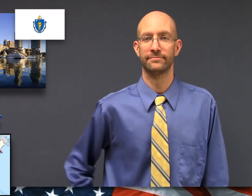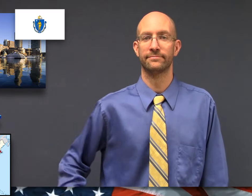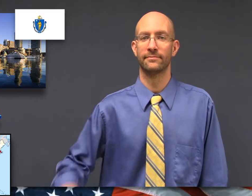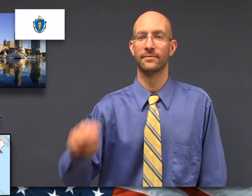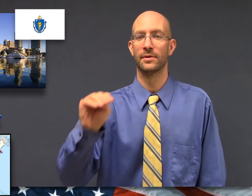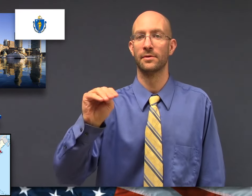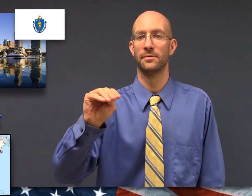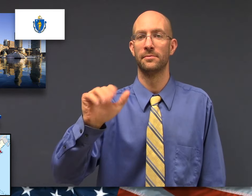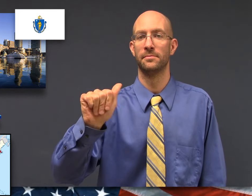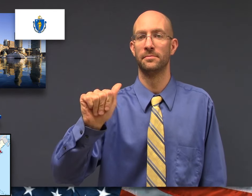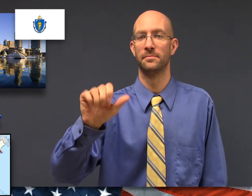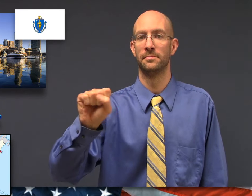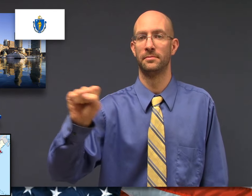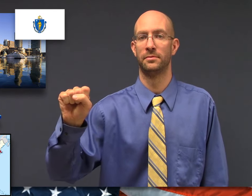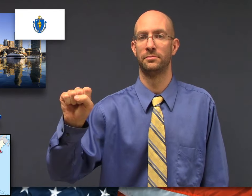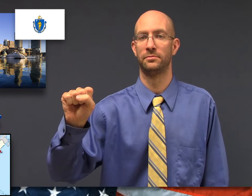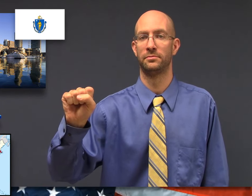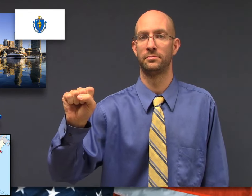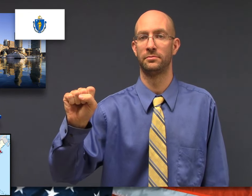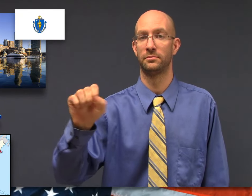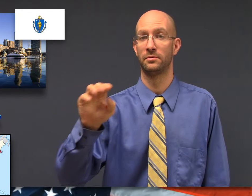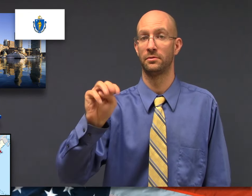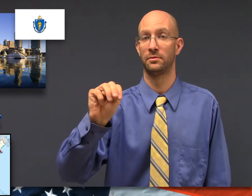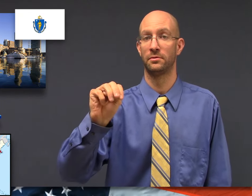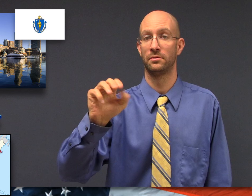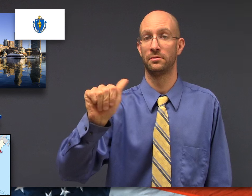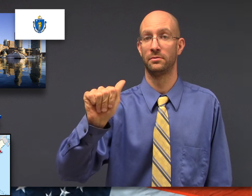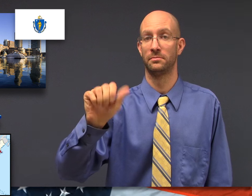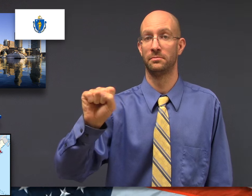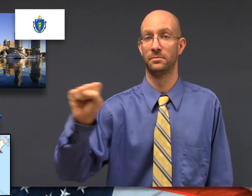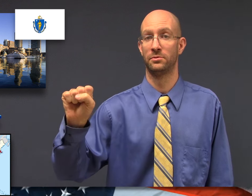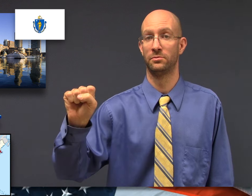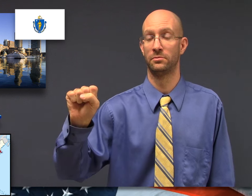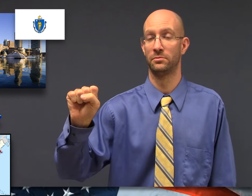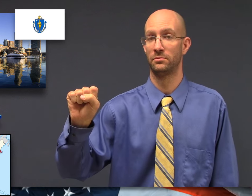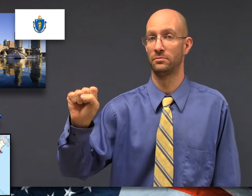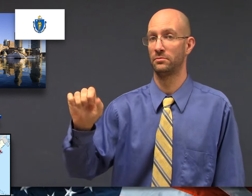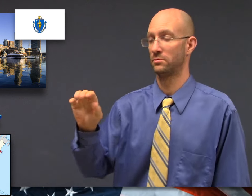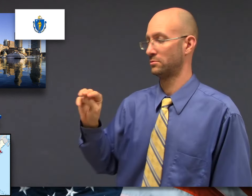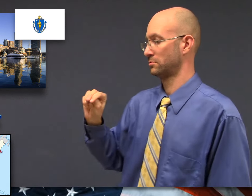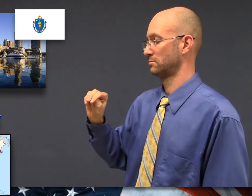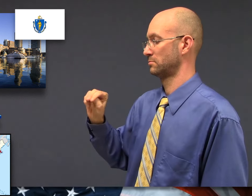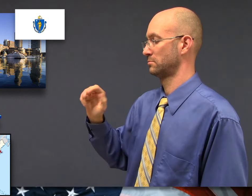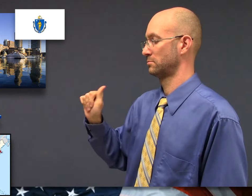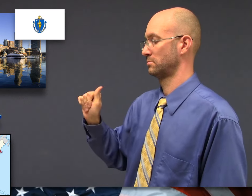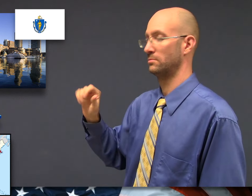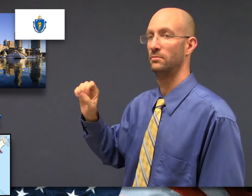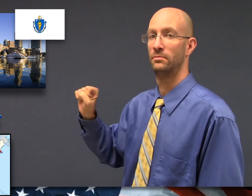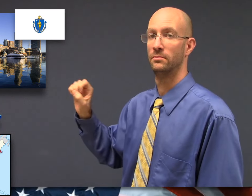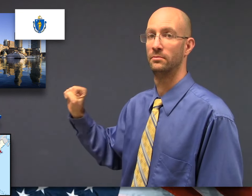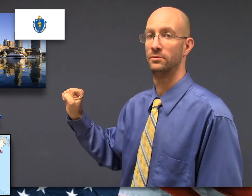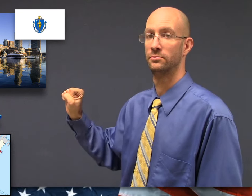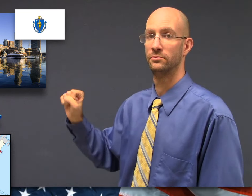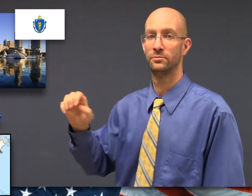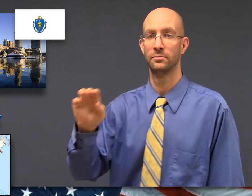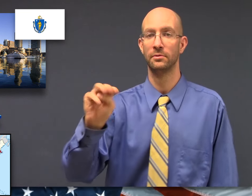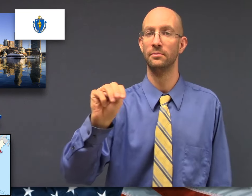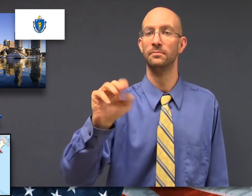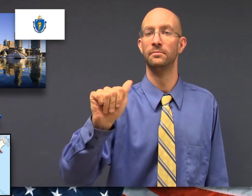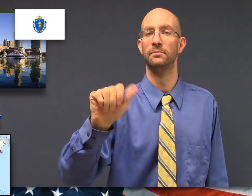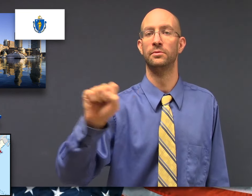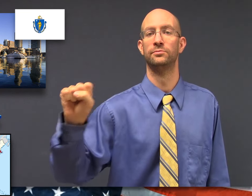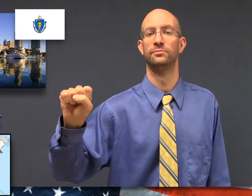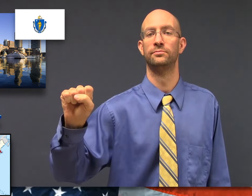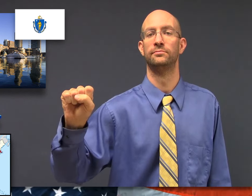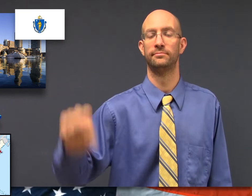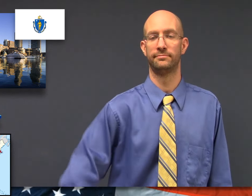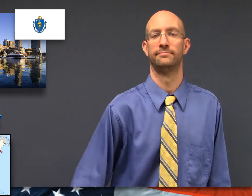fs-MASS